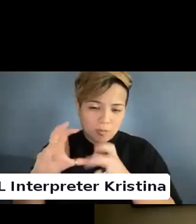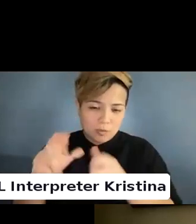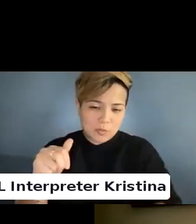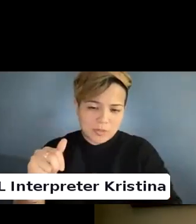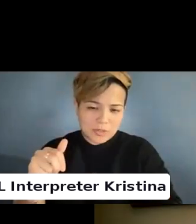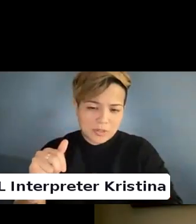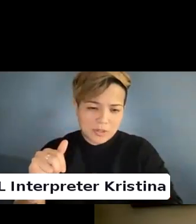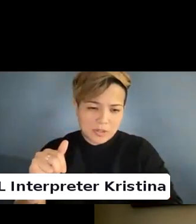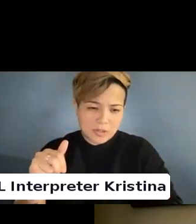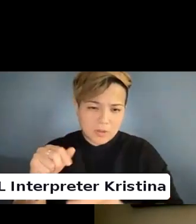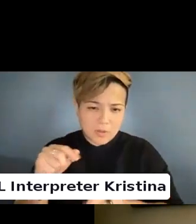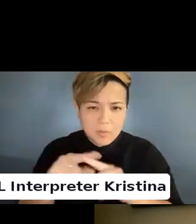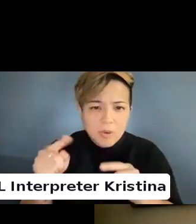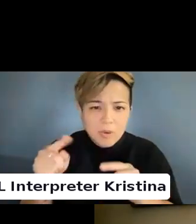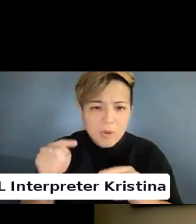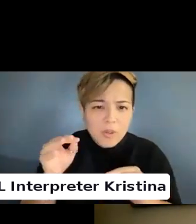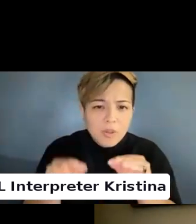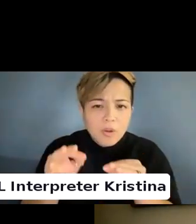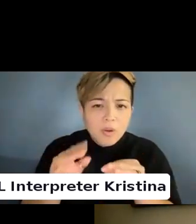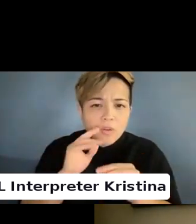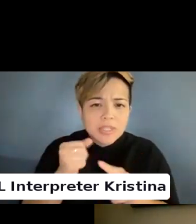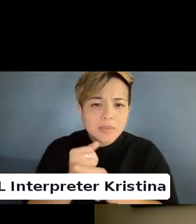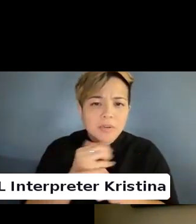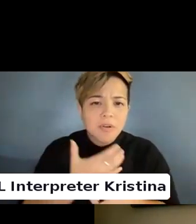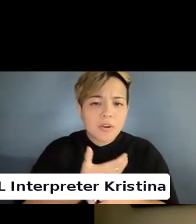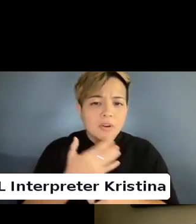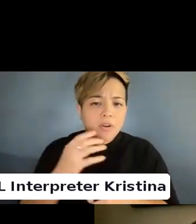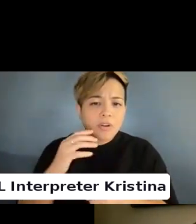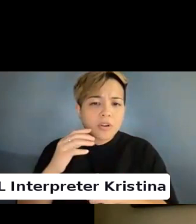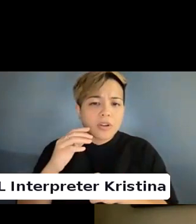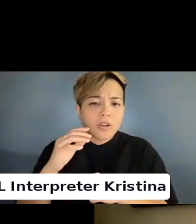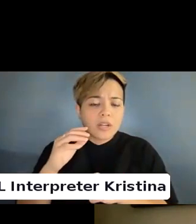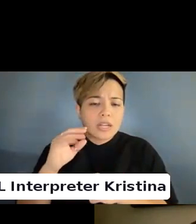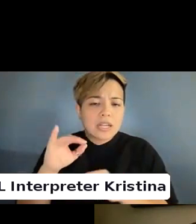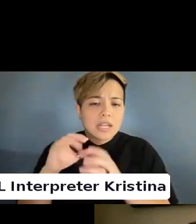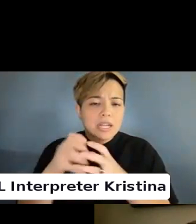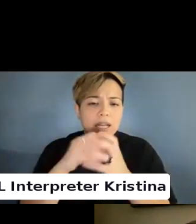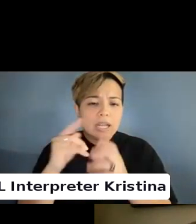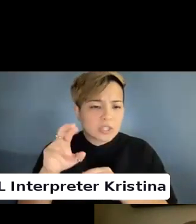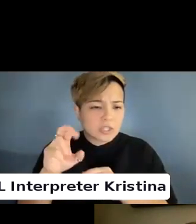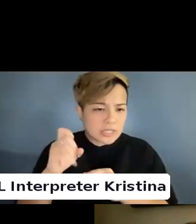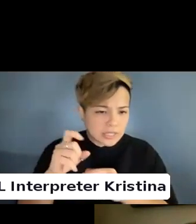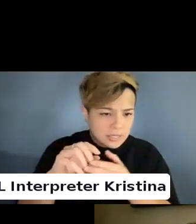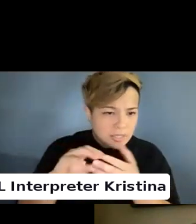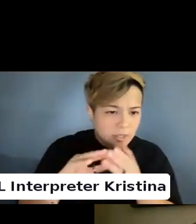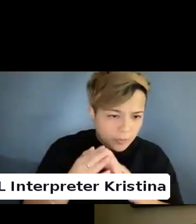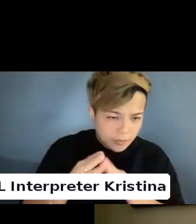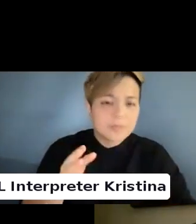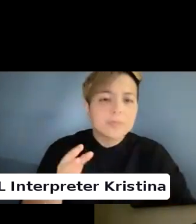Impacting our communities. The medically unnecessary service is done on infants and children.